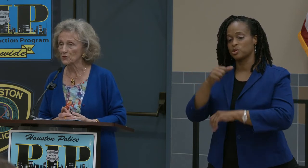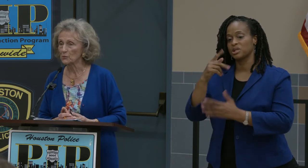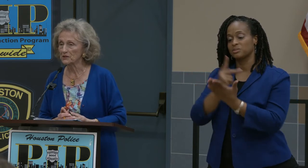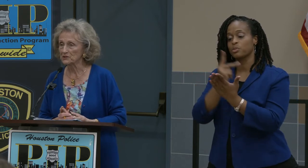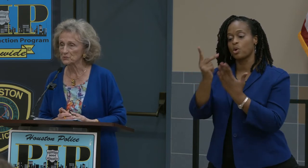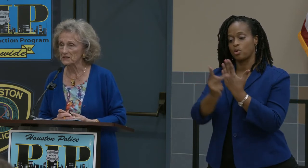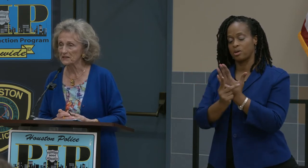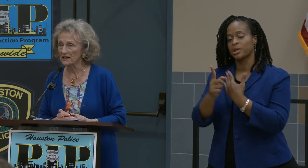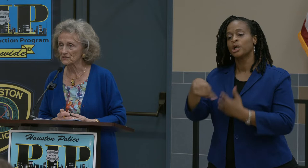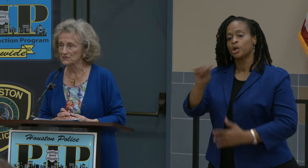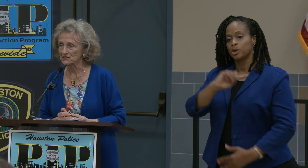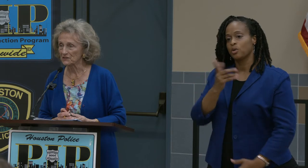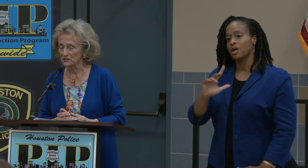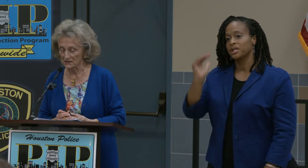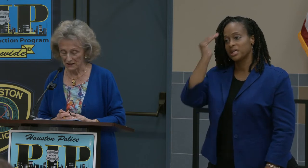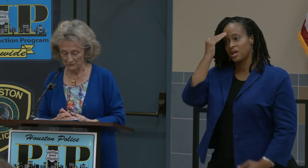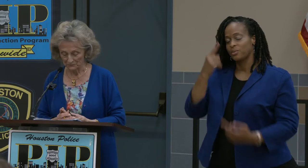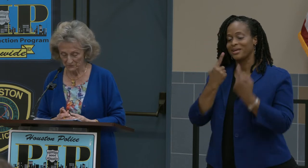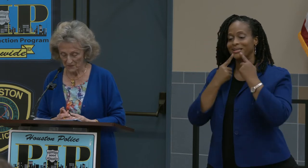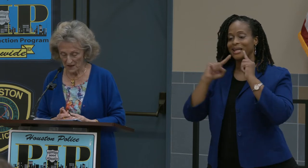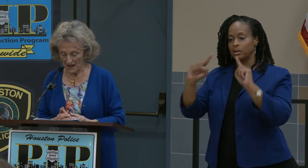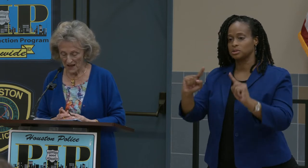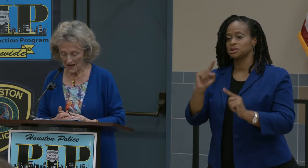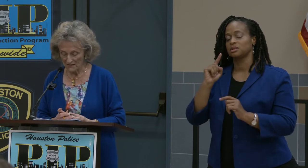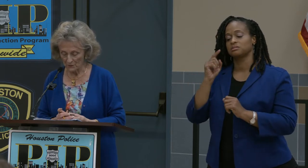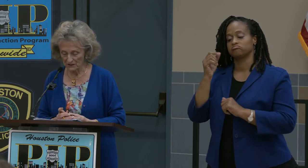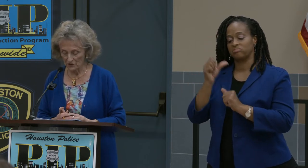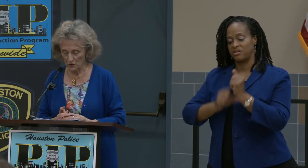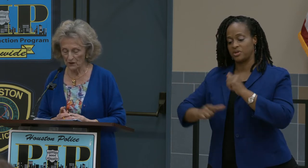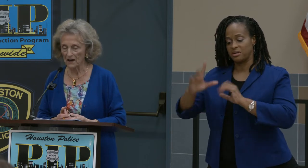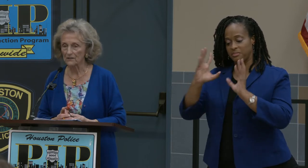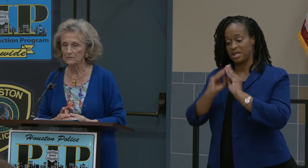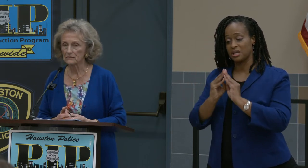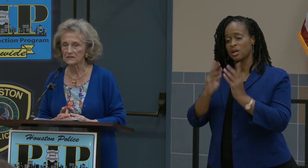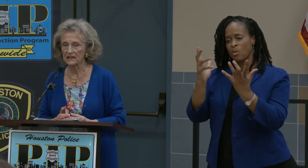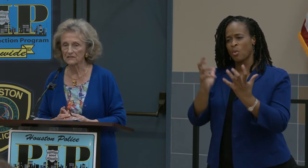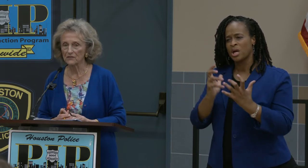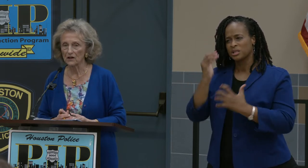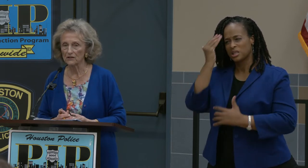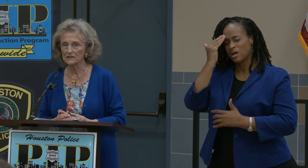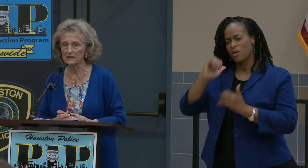know because we announce this every time. And they want to know how to get involved and